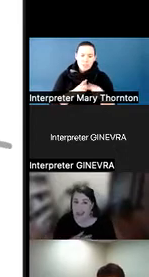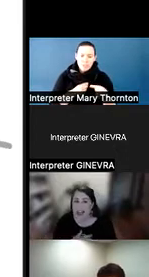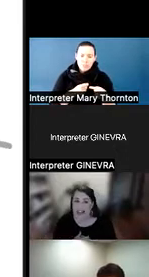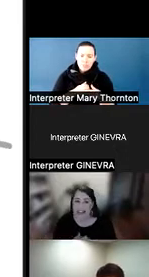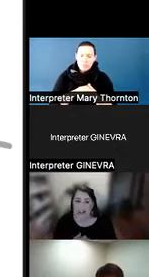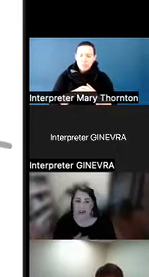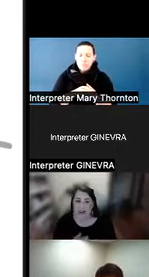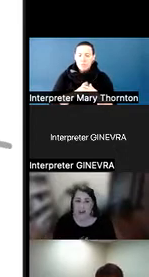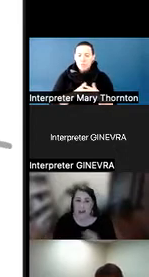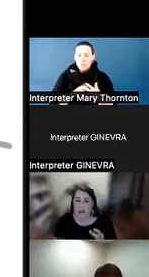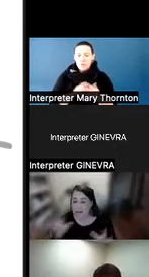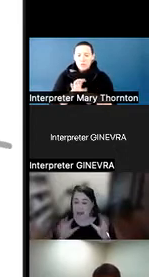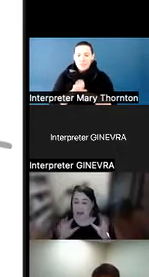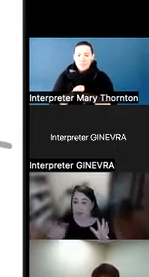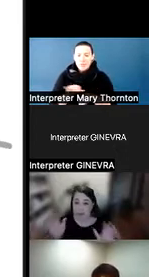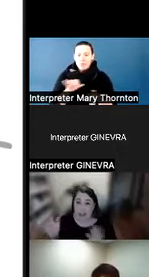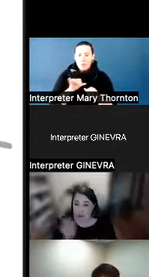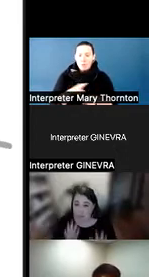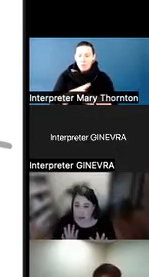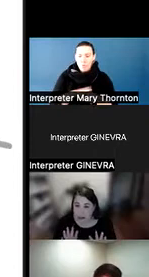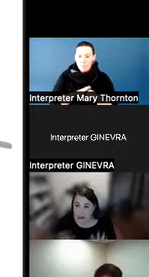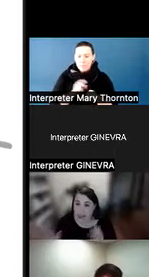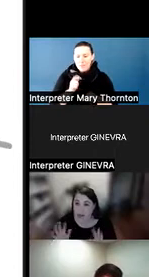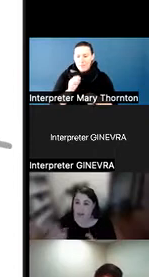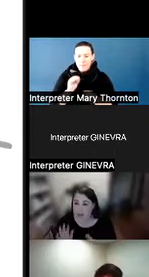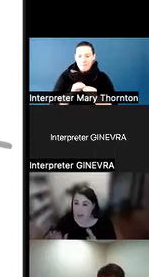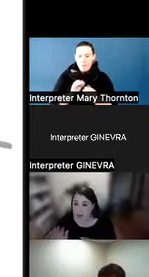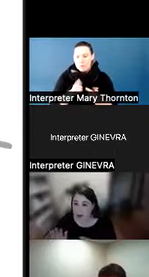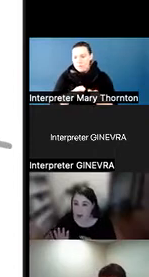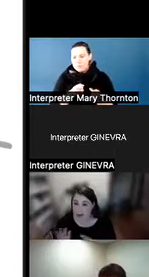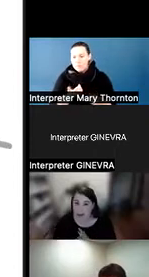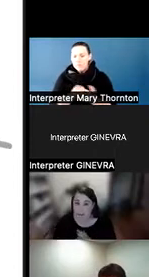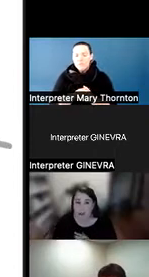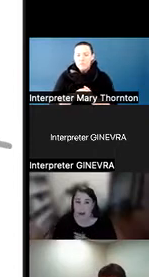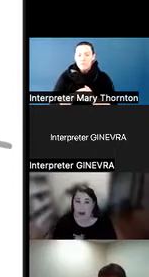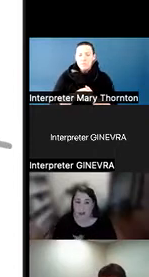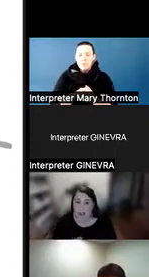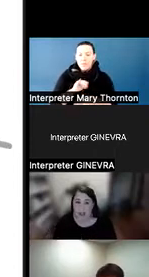And so depending on what we know about our student and how familiar we are with them, oftentimes,